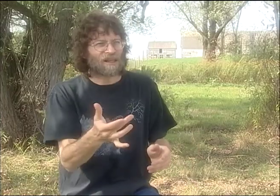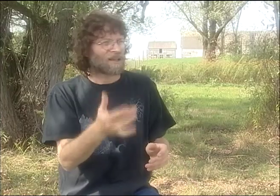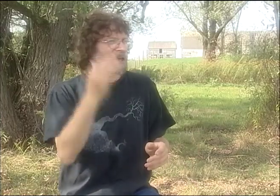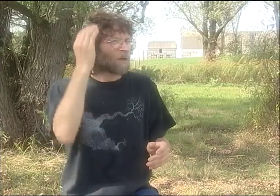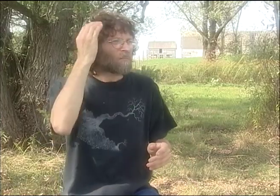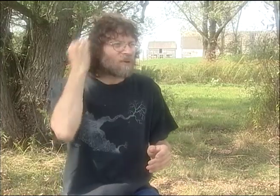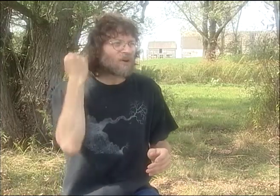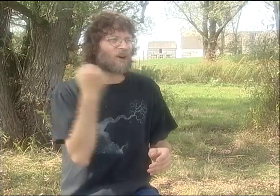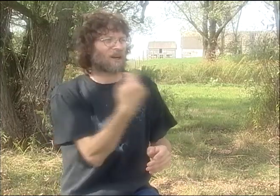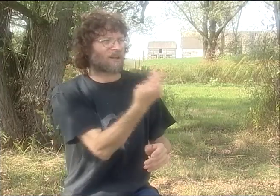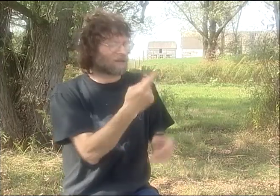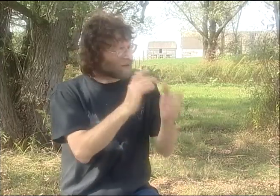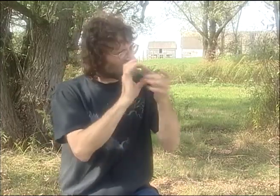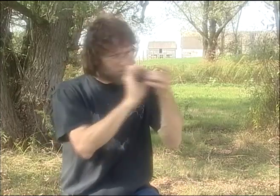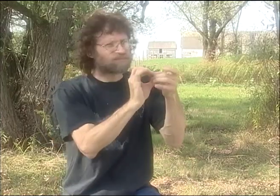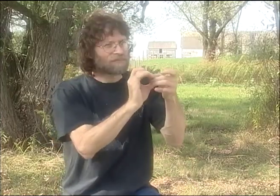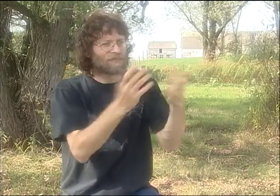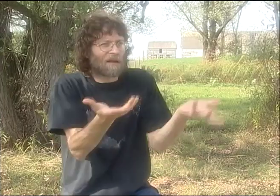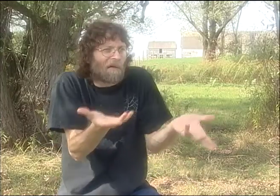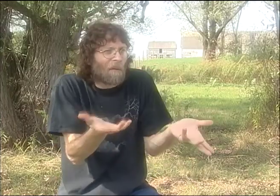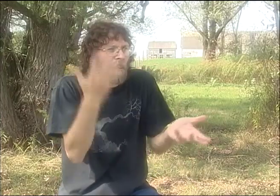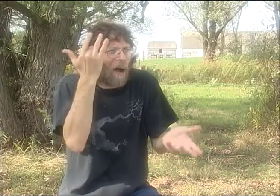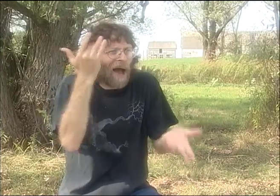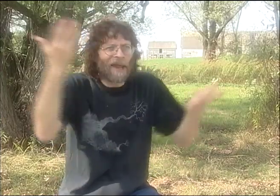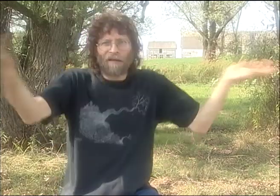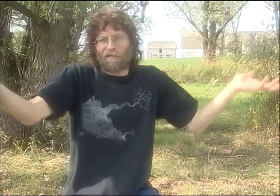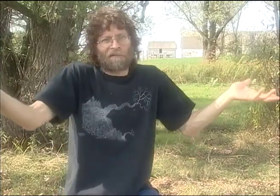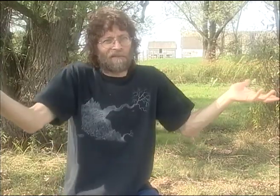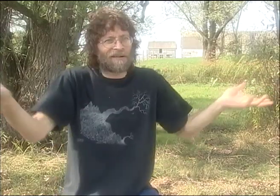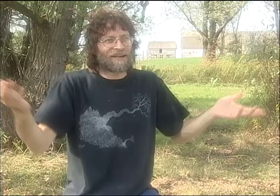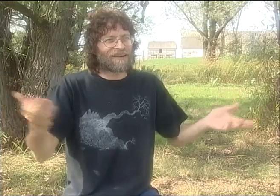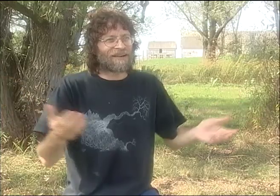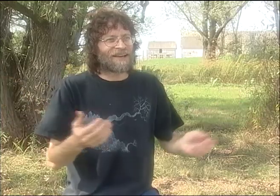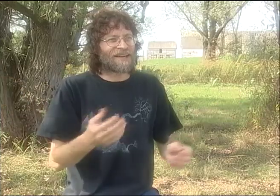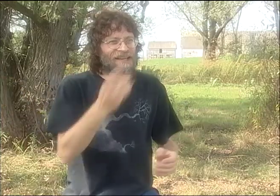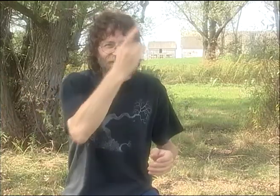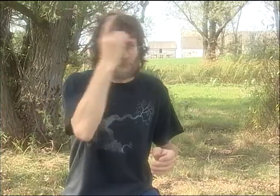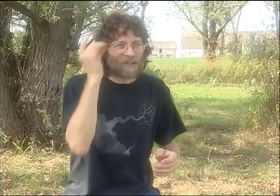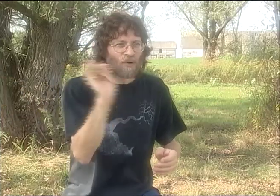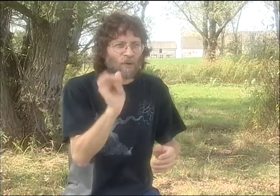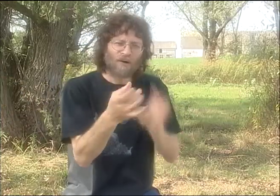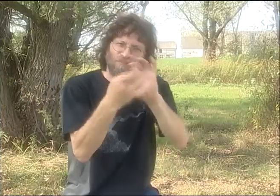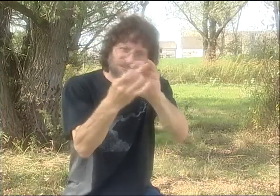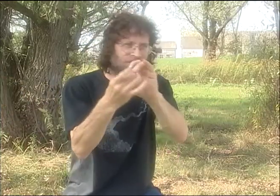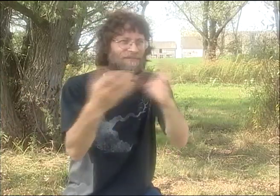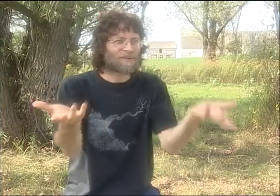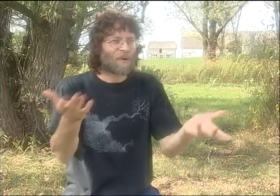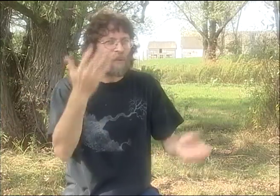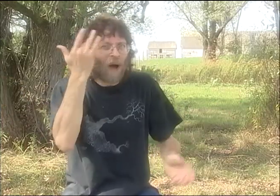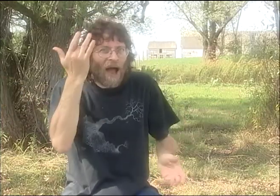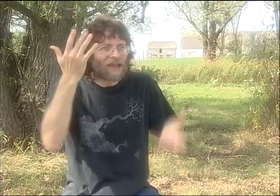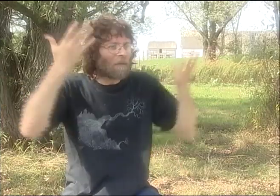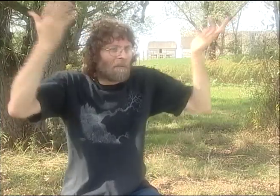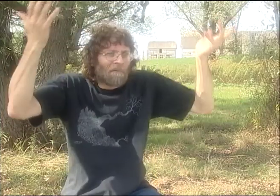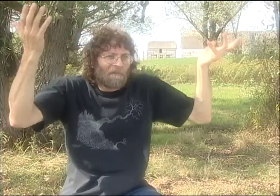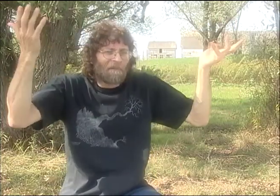I WAS SO LUCKY TO BE AT THAT TIME IN THAT PLACE, SO FORTUNATE THAT PETER AND I CONNECTED IN THE WAY WE DID. I DON'T KNOW WHY IT HAPPENED.